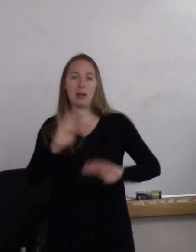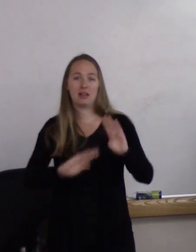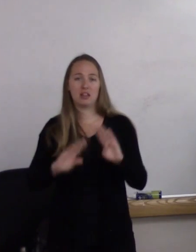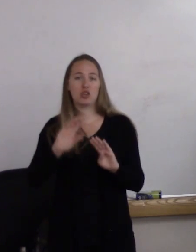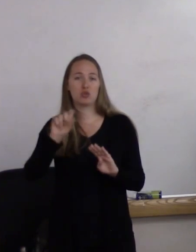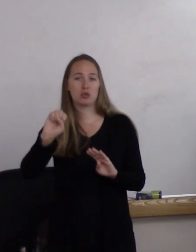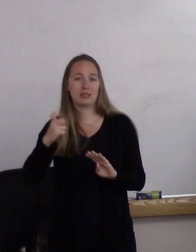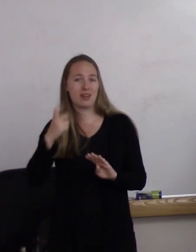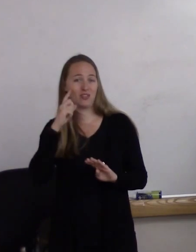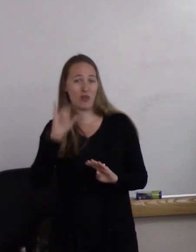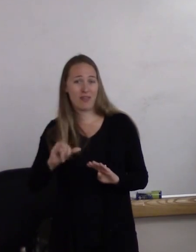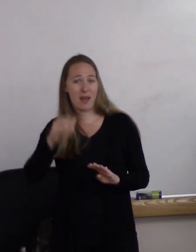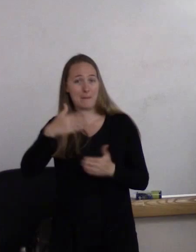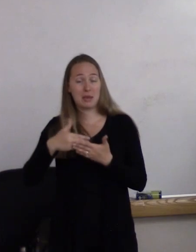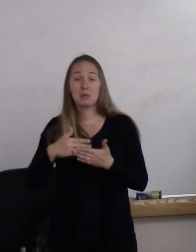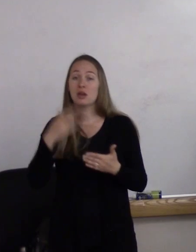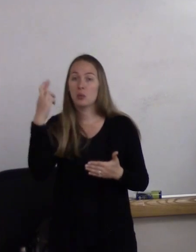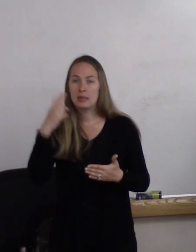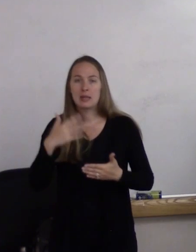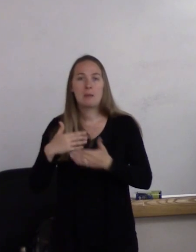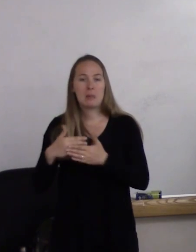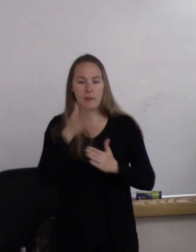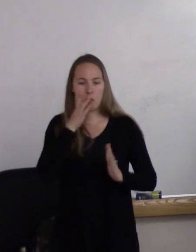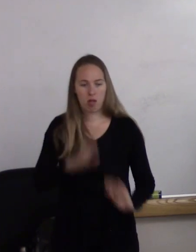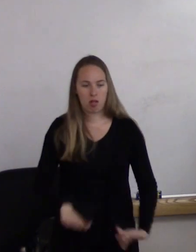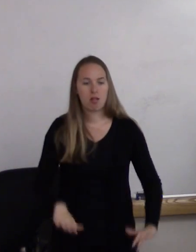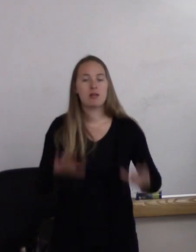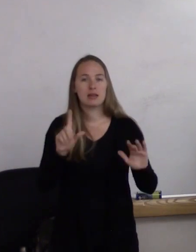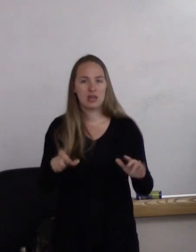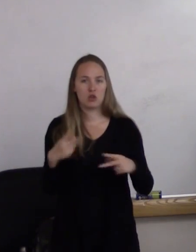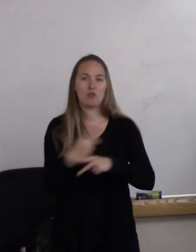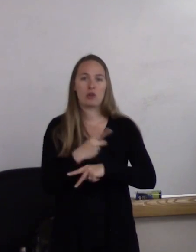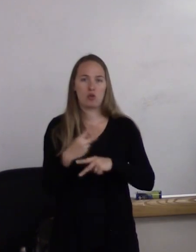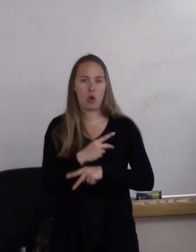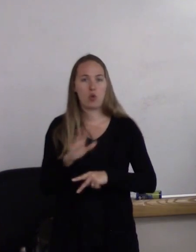because it's that baby that's going to have to live out that baby's life.